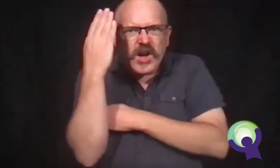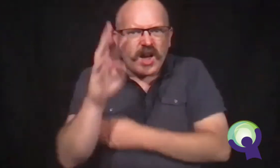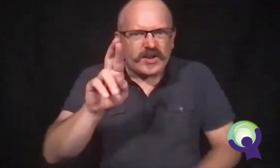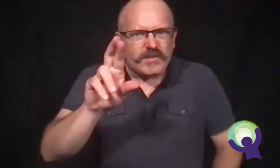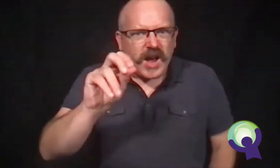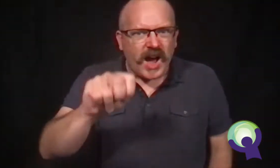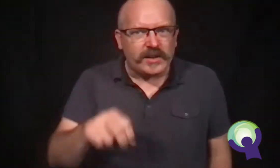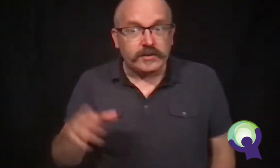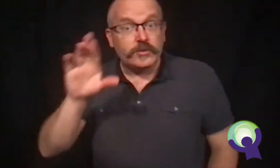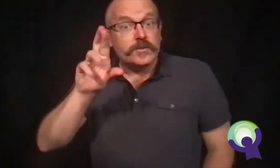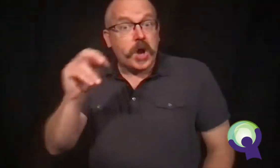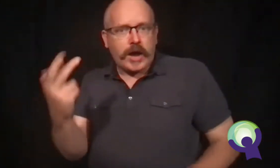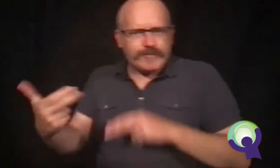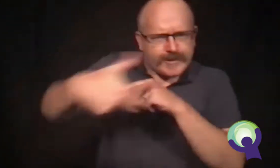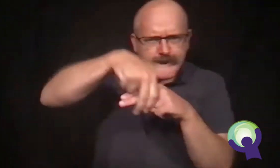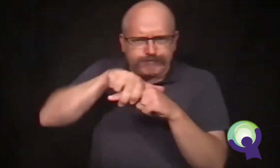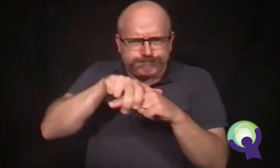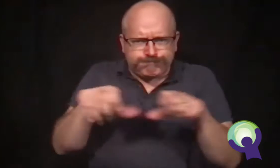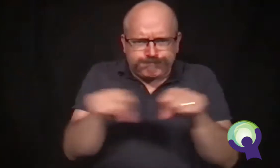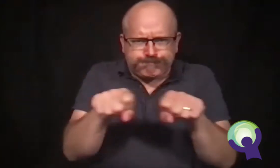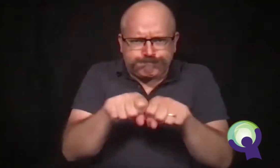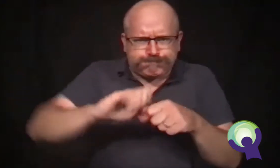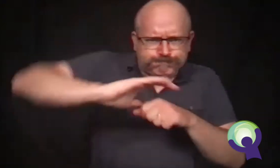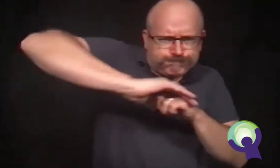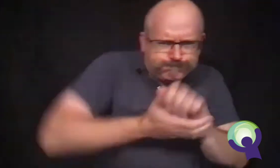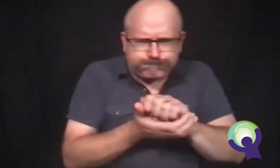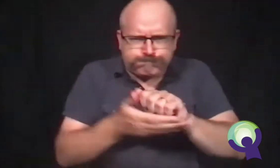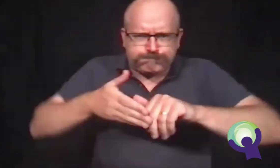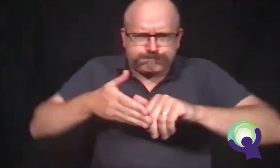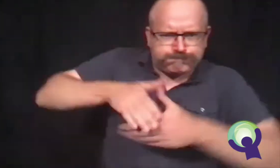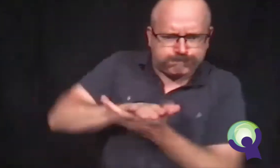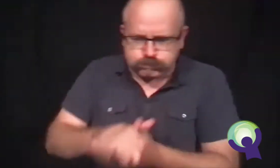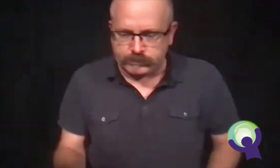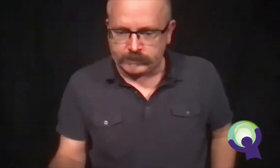"You're up early this morning, Ron. What's the rush?" asked Mrs. McNair.